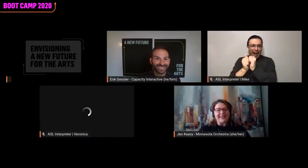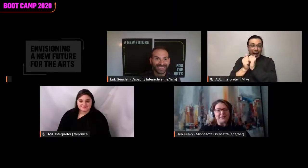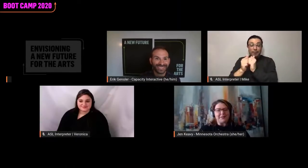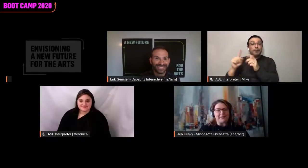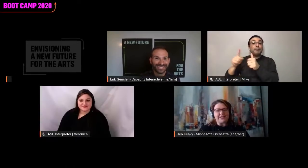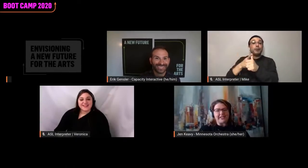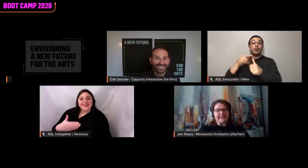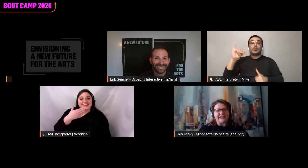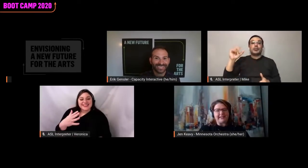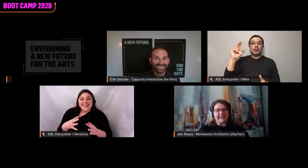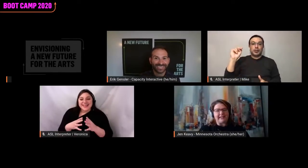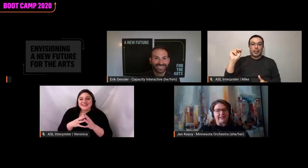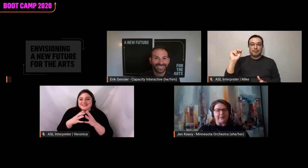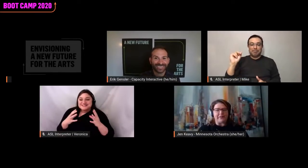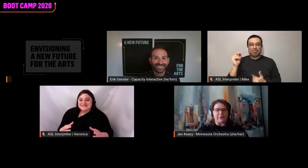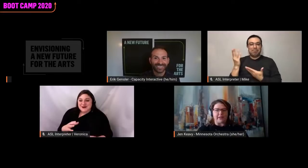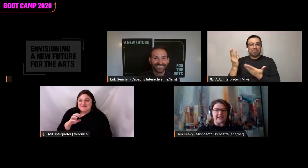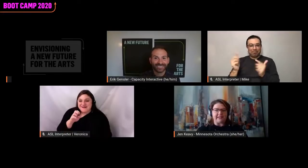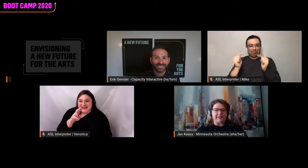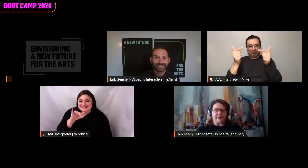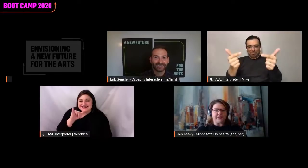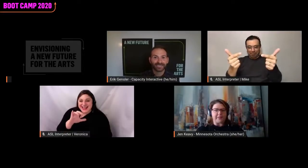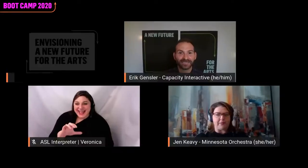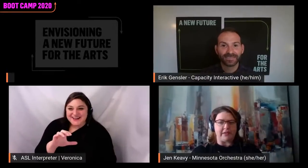Thank you you much Erik. And hello everyone. Thrilled to be with